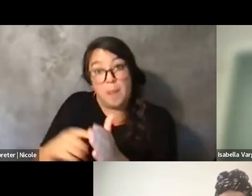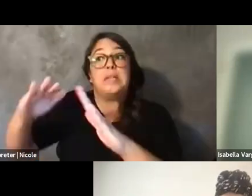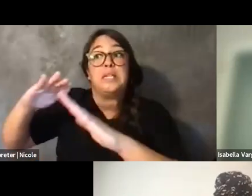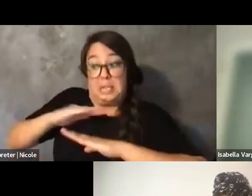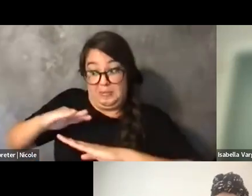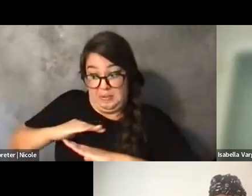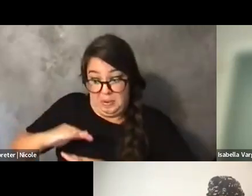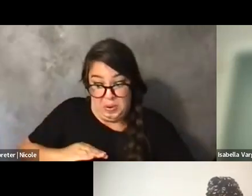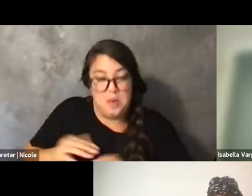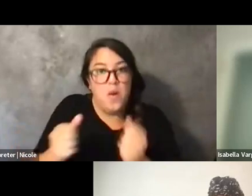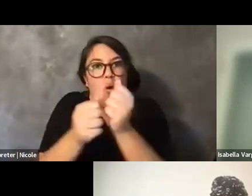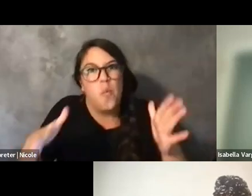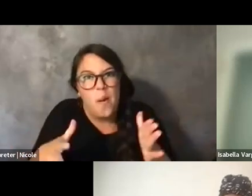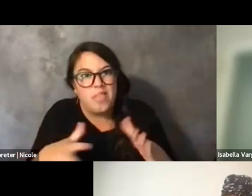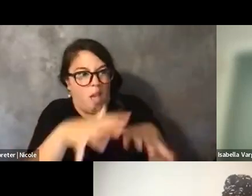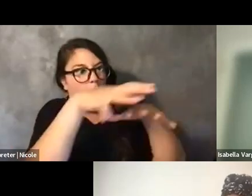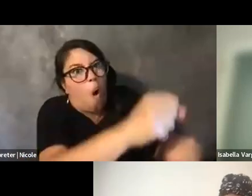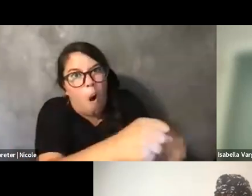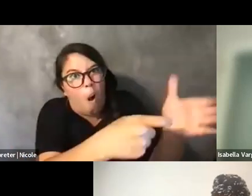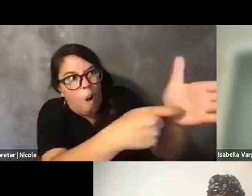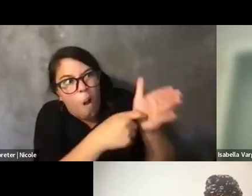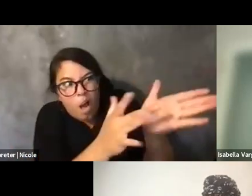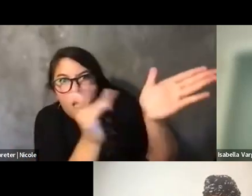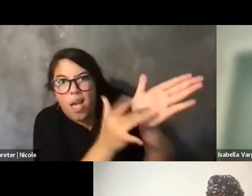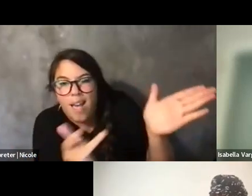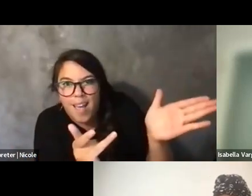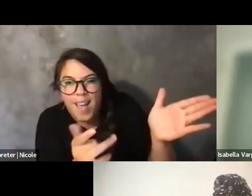And those two seem almost mutually exclusive.